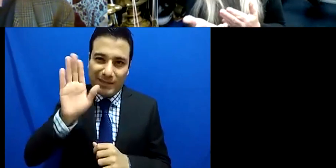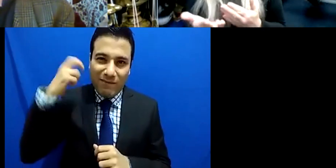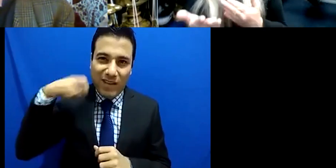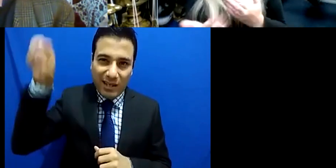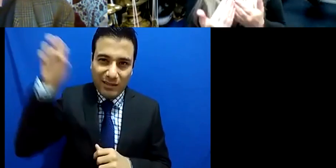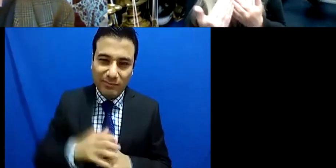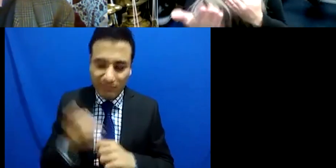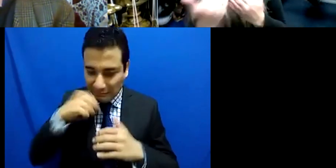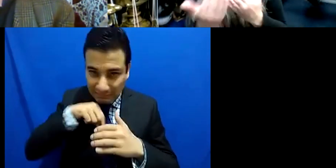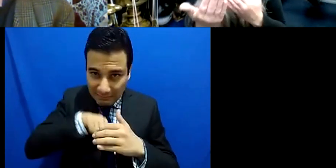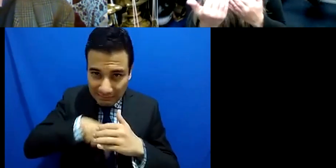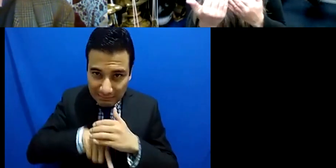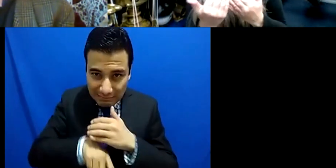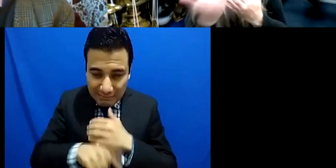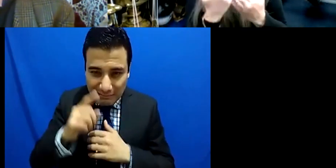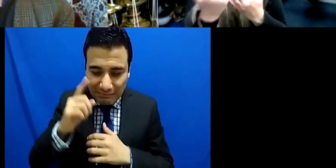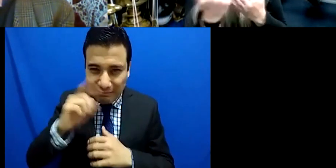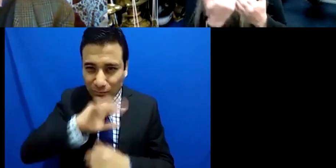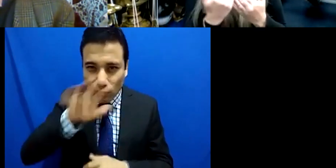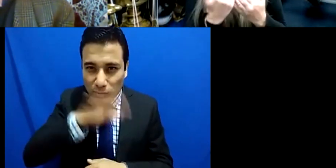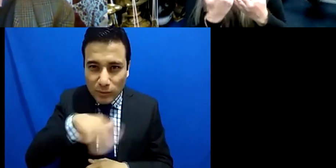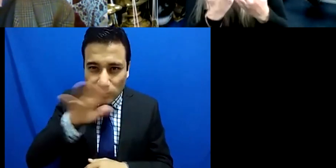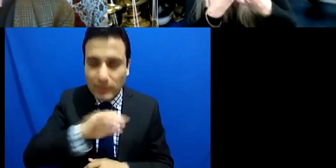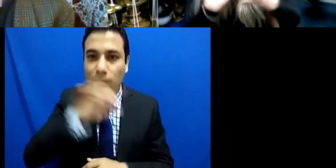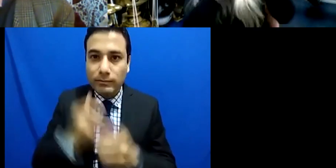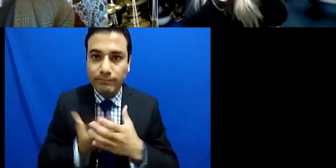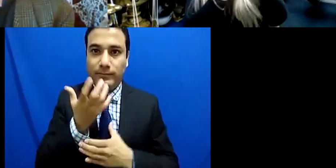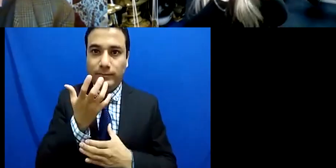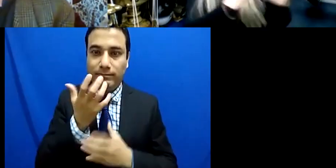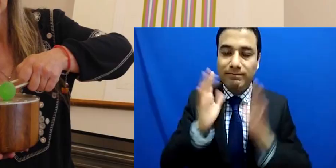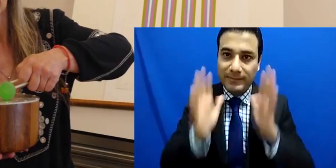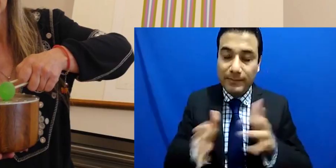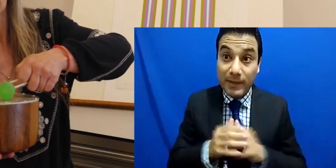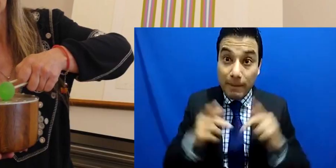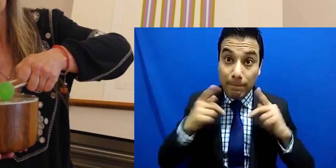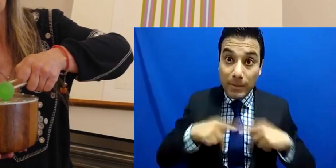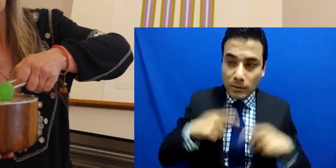and that that will have a better understanding of who I might be or who someone else might be